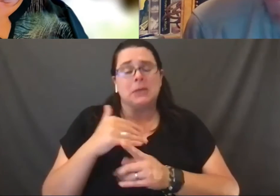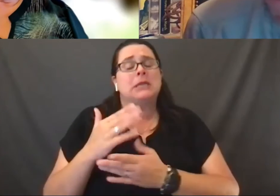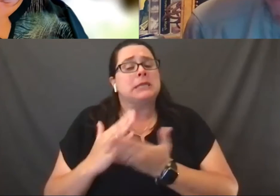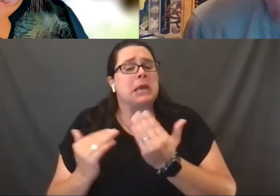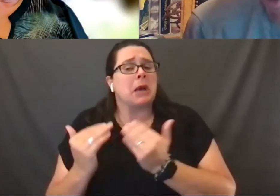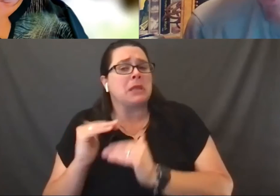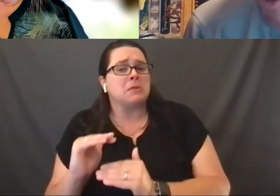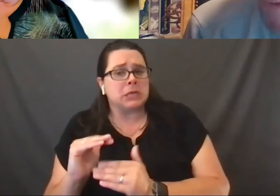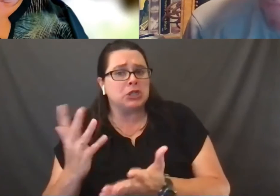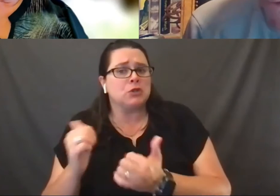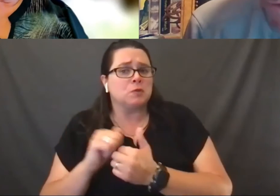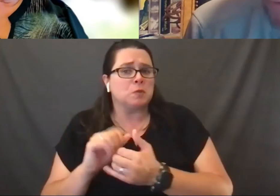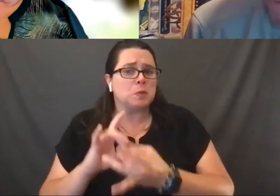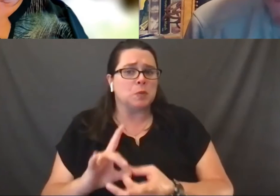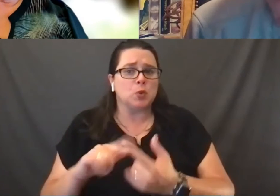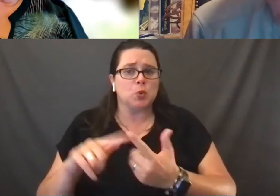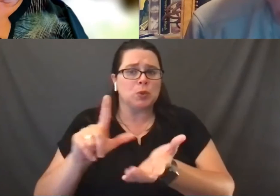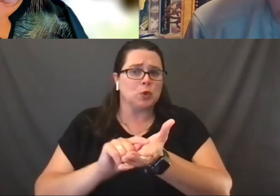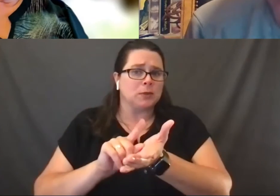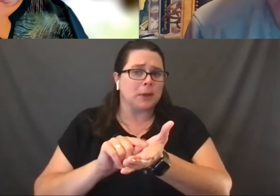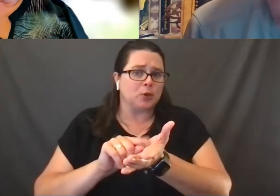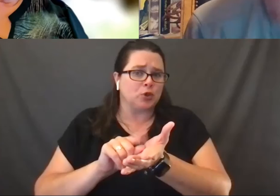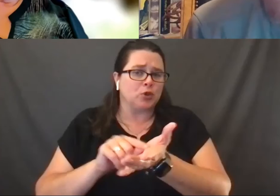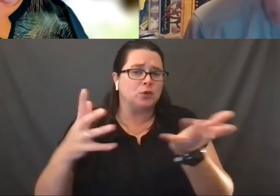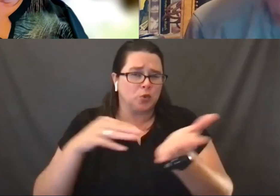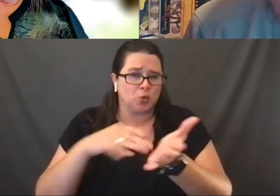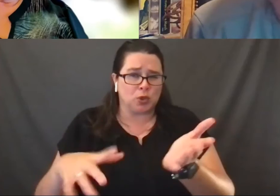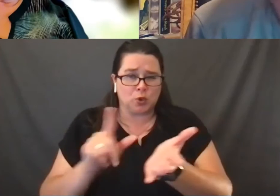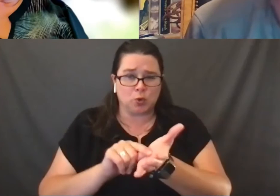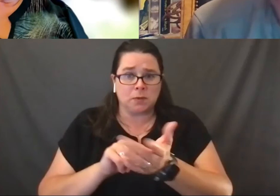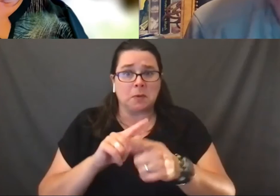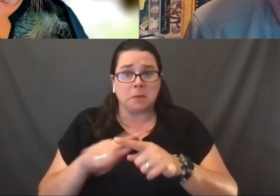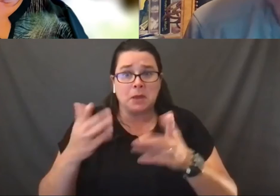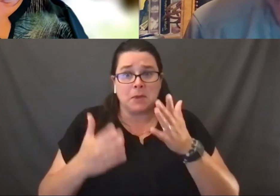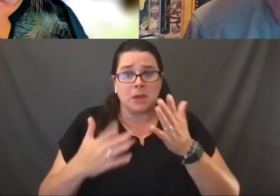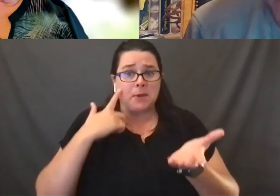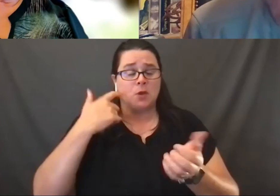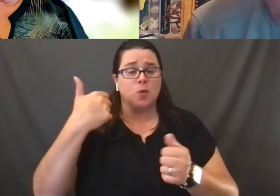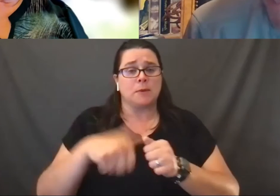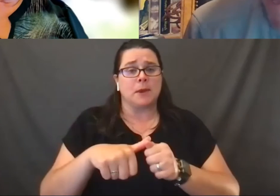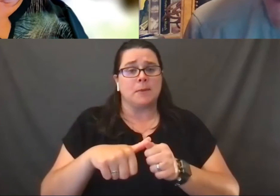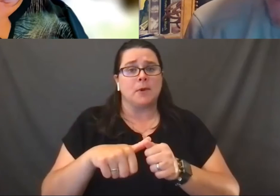especially when it comes to newspapers. But you may also recall a case